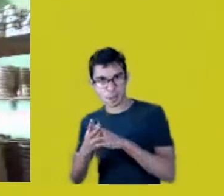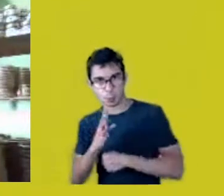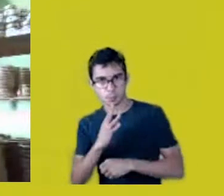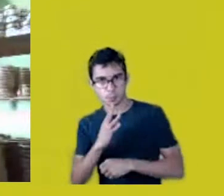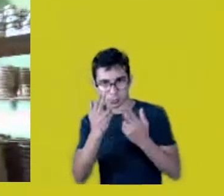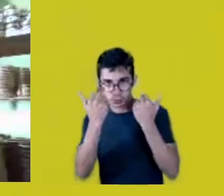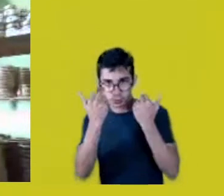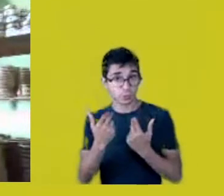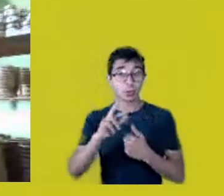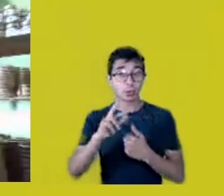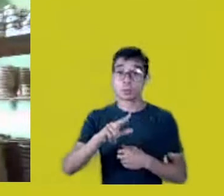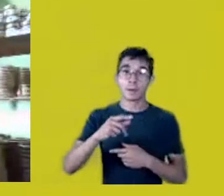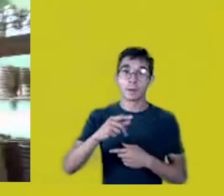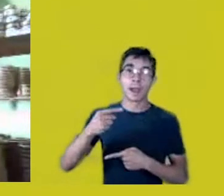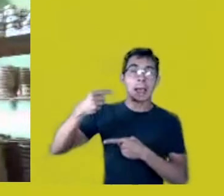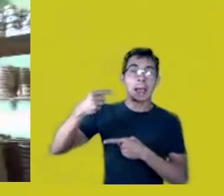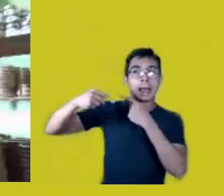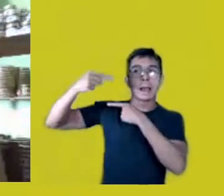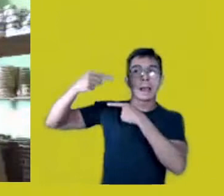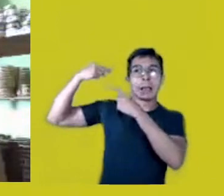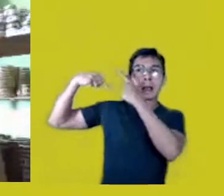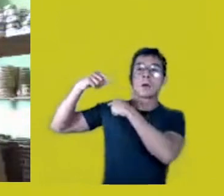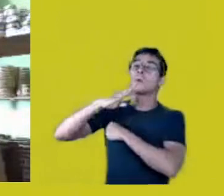and that were handed down generation after generation,